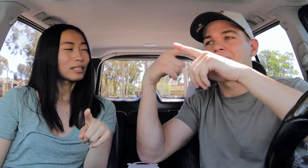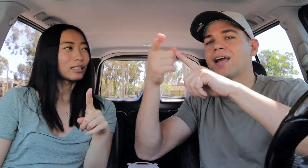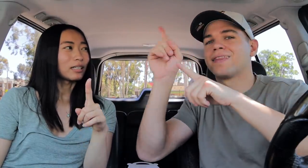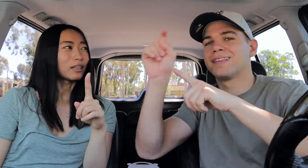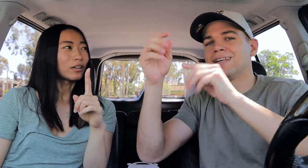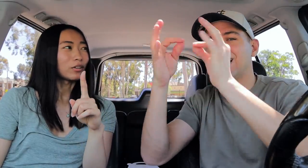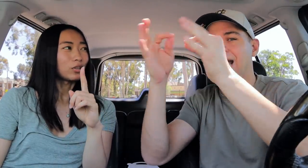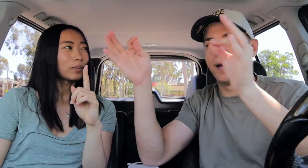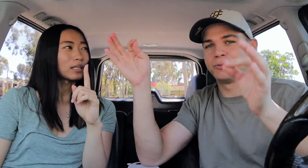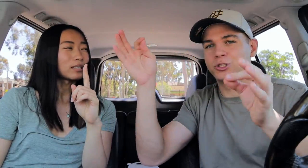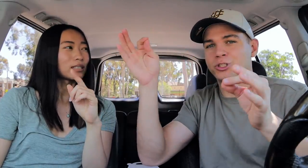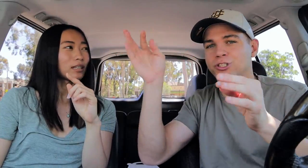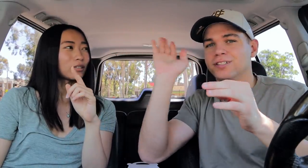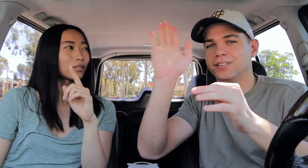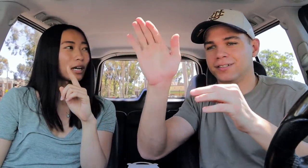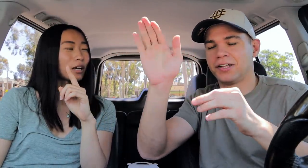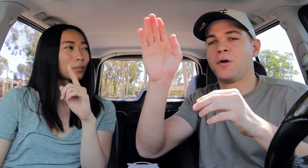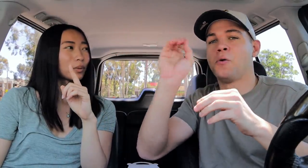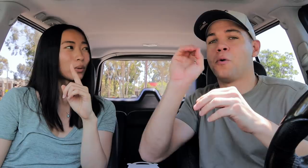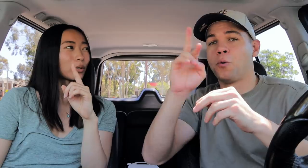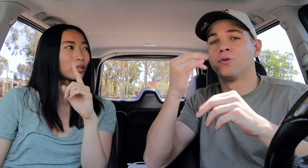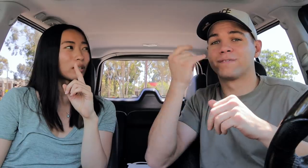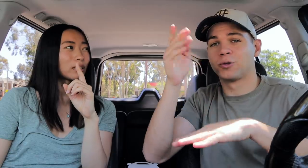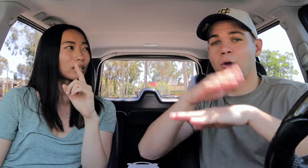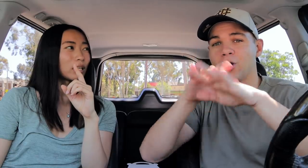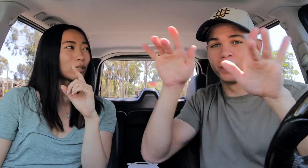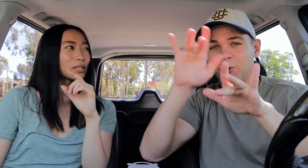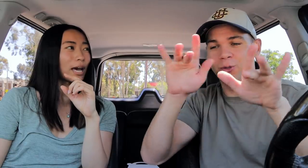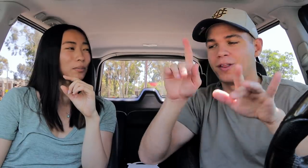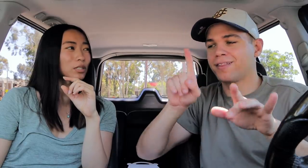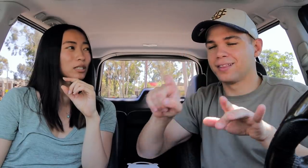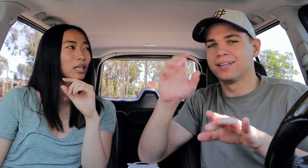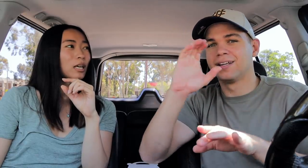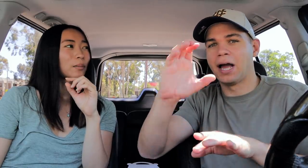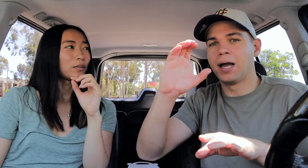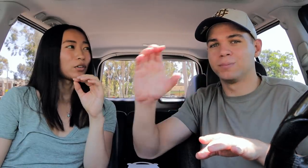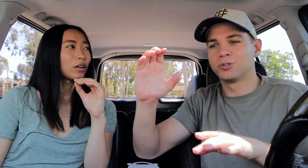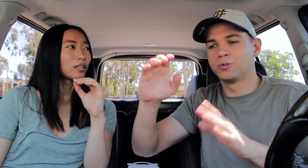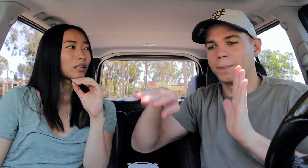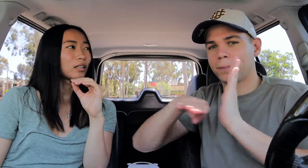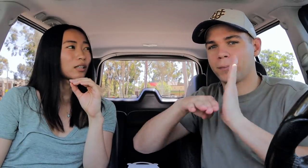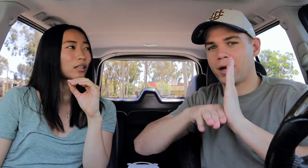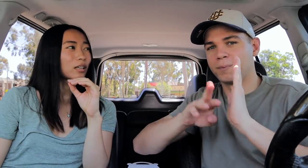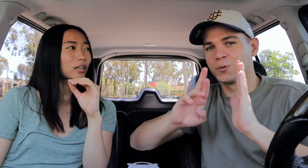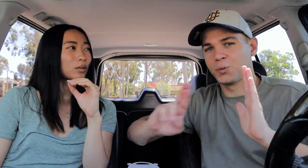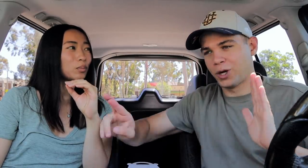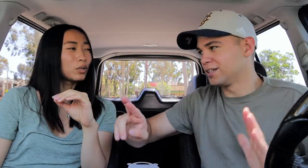then click captions. Or, if you're on a computer, click cc on the bottom right.